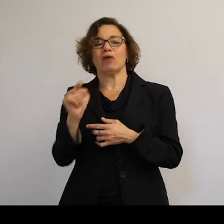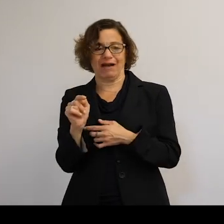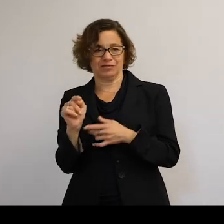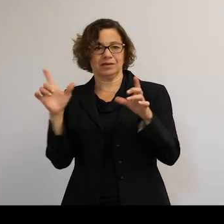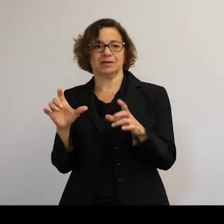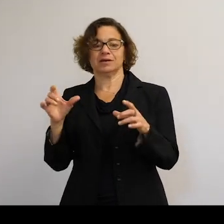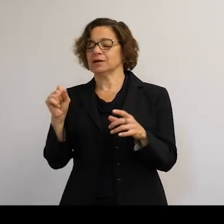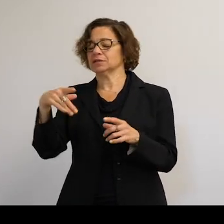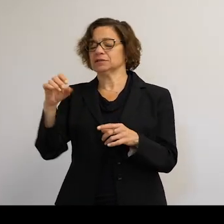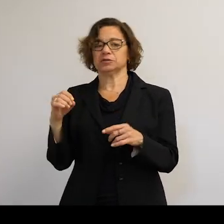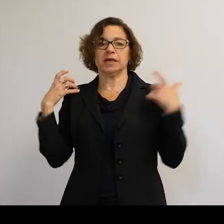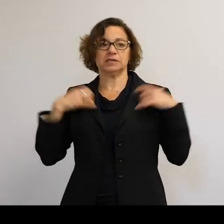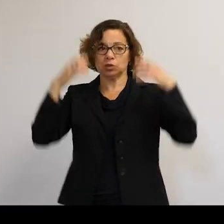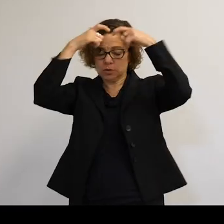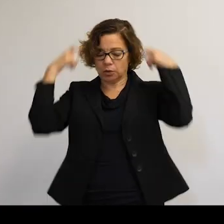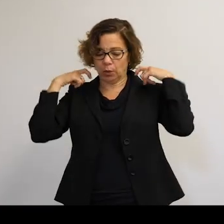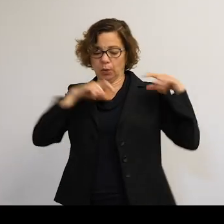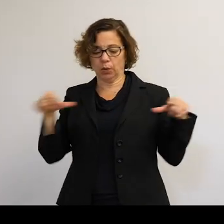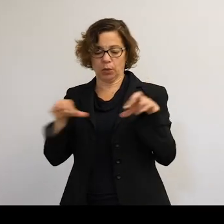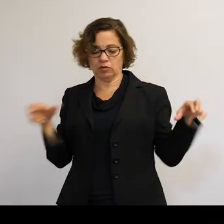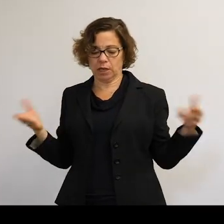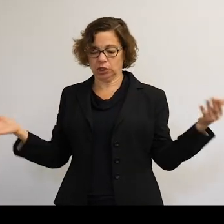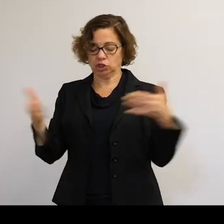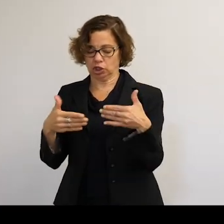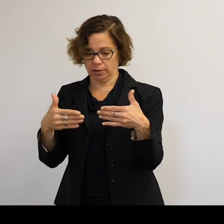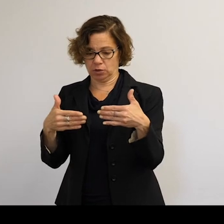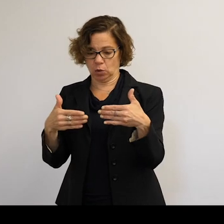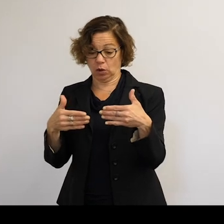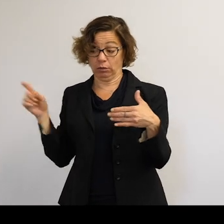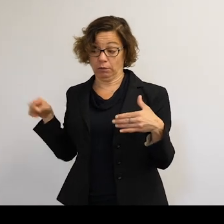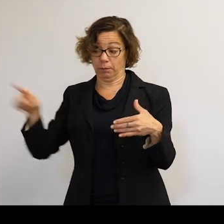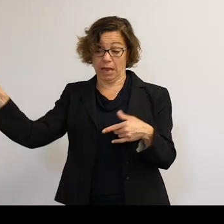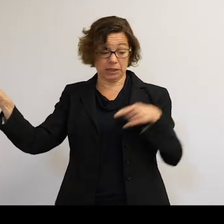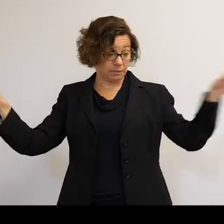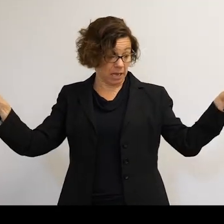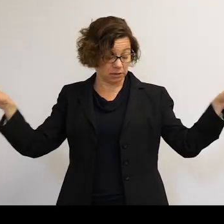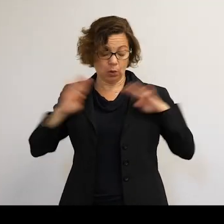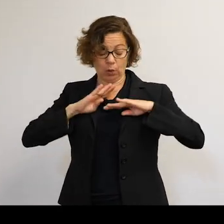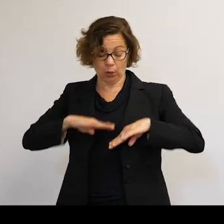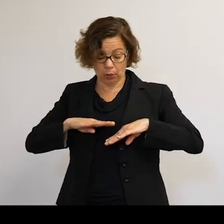shut the door, wait for it to pass. Once it's passed, spacesuits off, go back into your business.